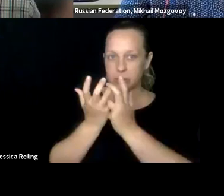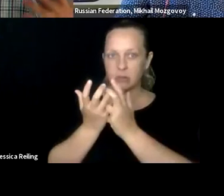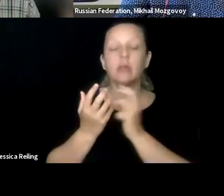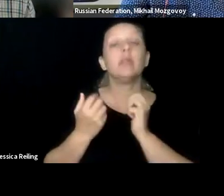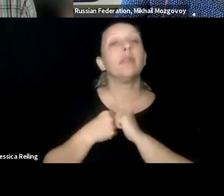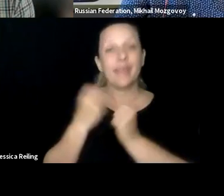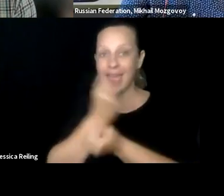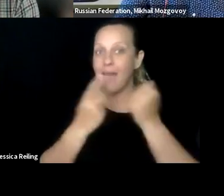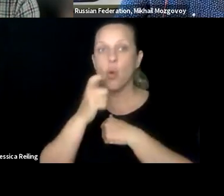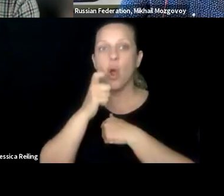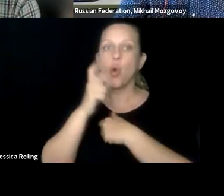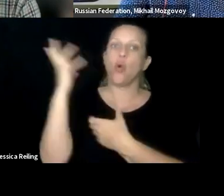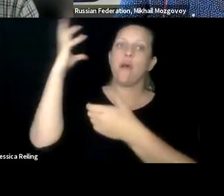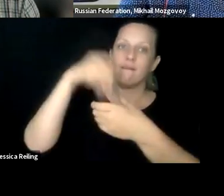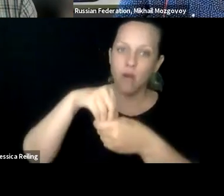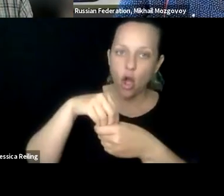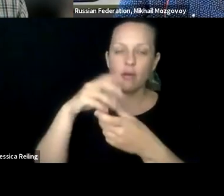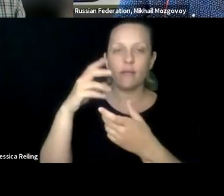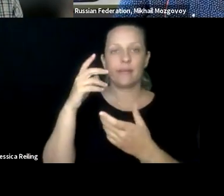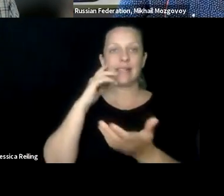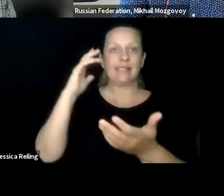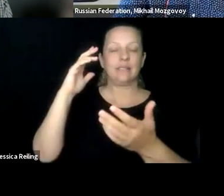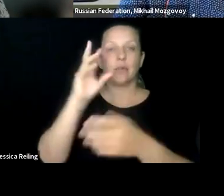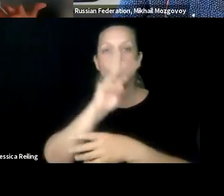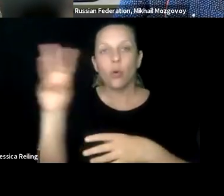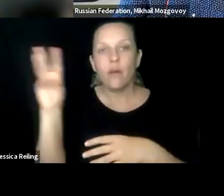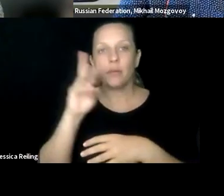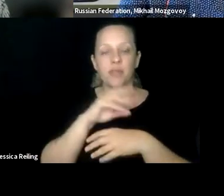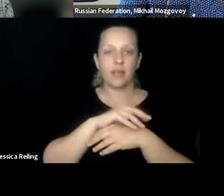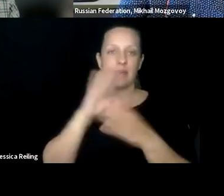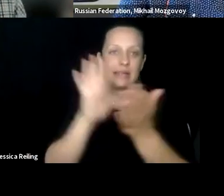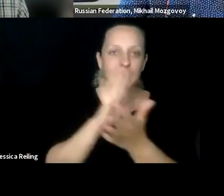that help put course materials or are trained on